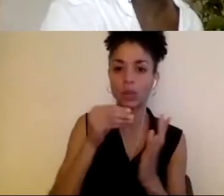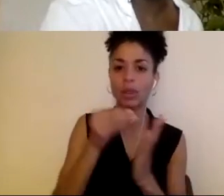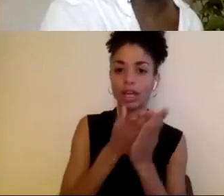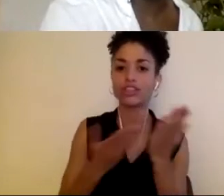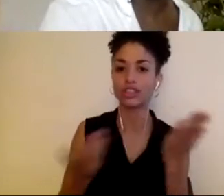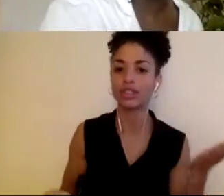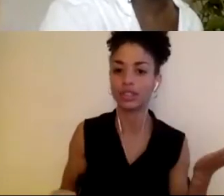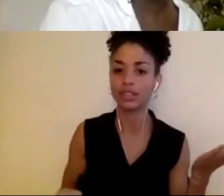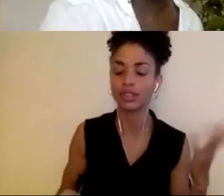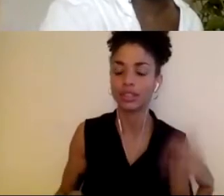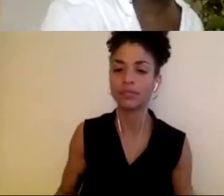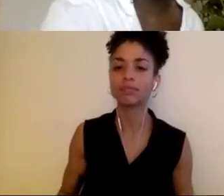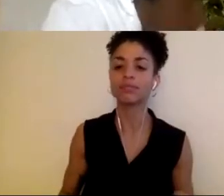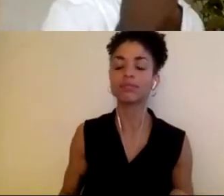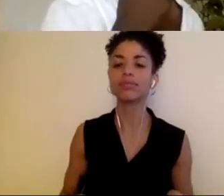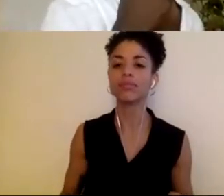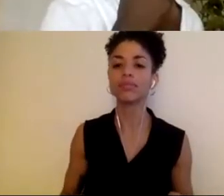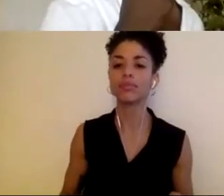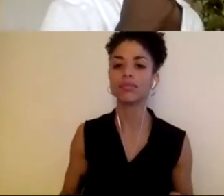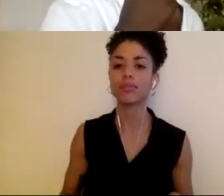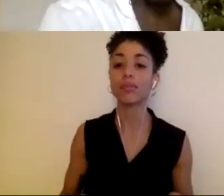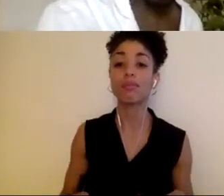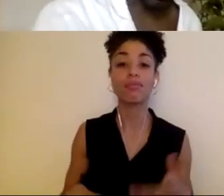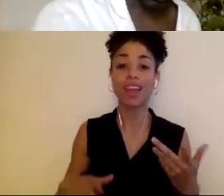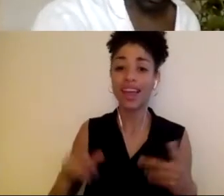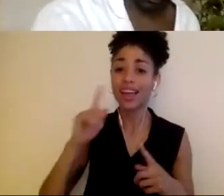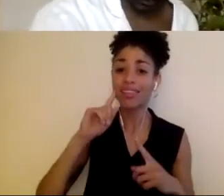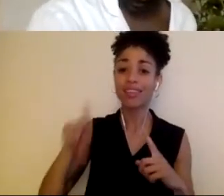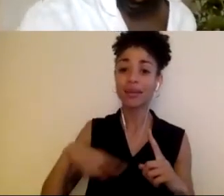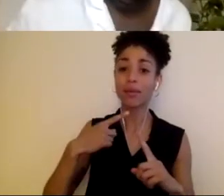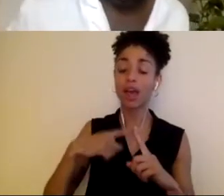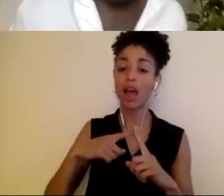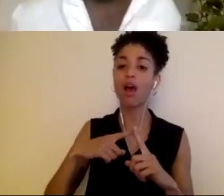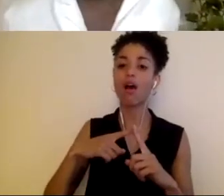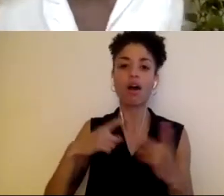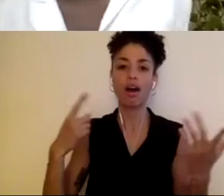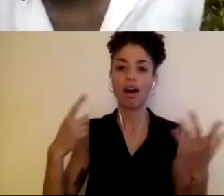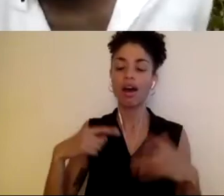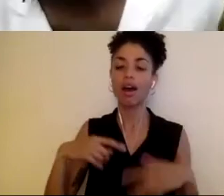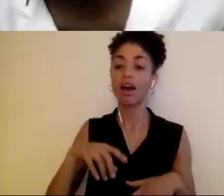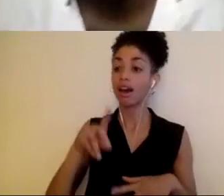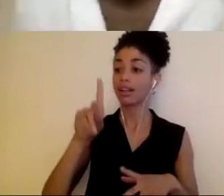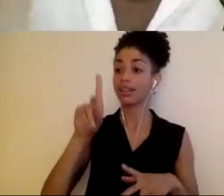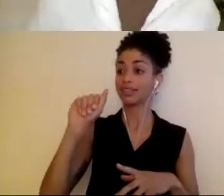can also put it onto disabled artists, also, who are creating